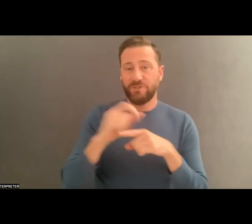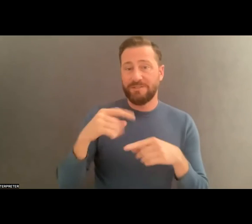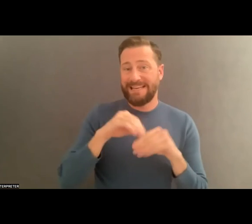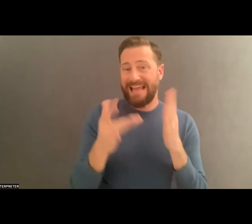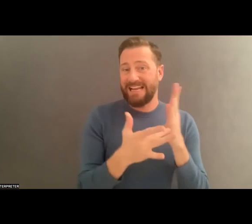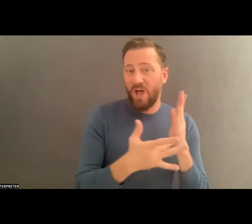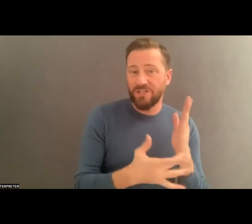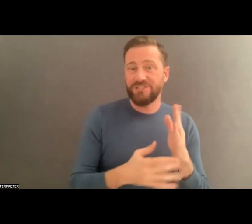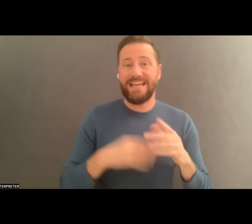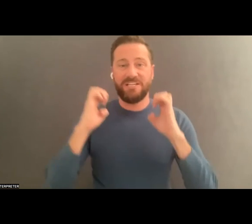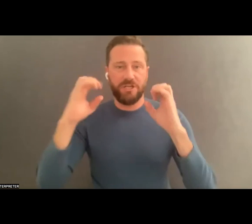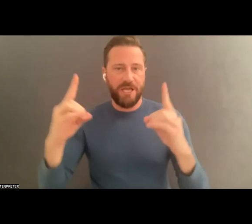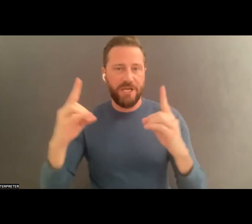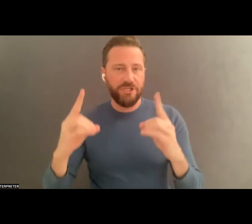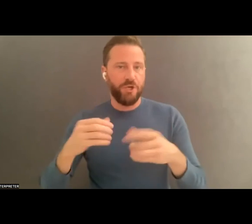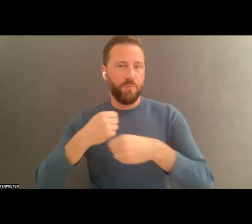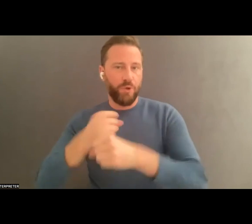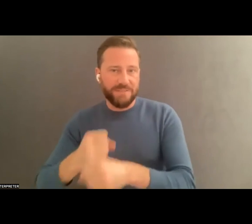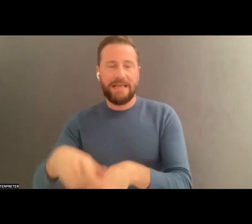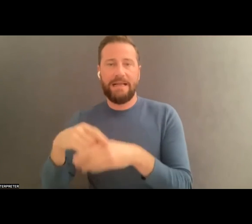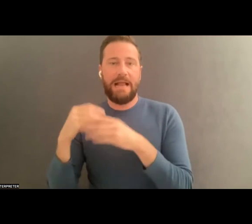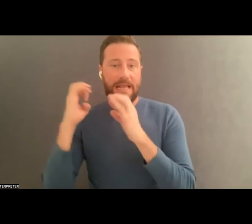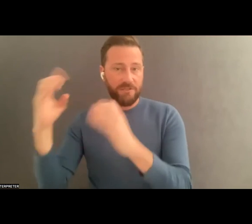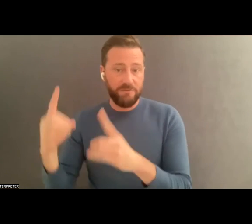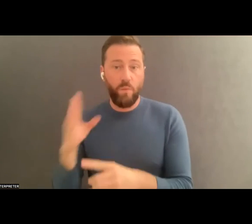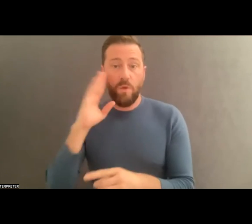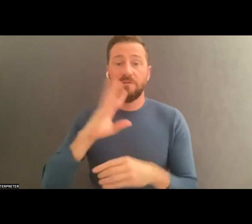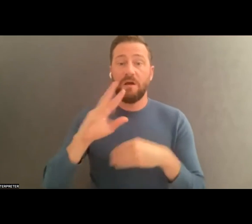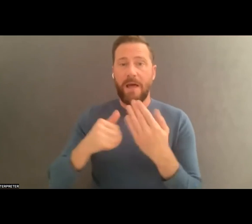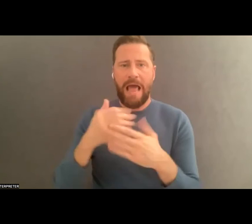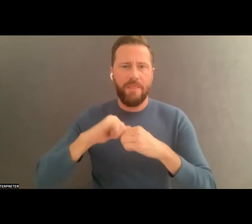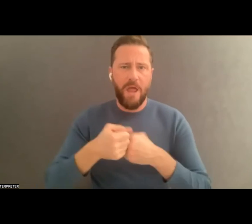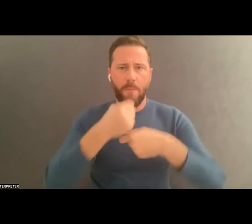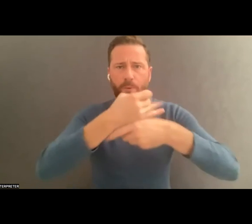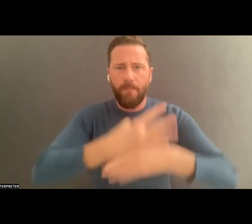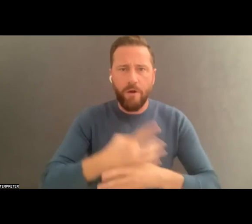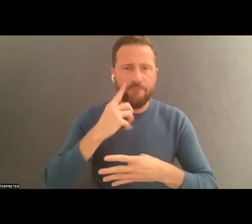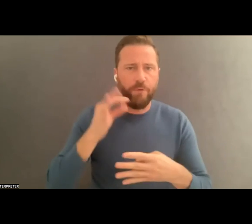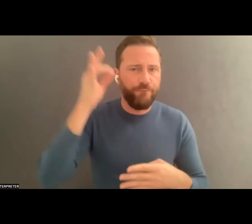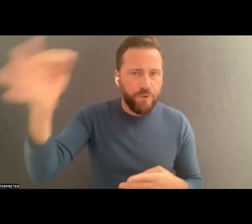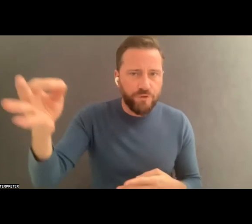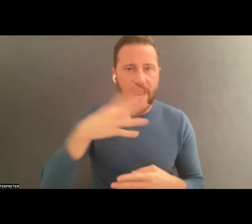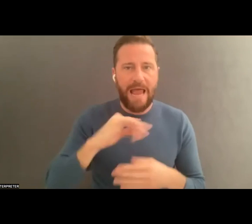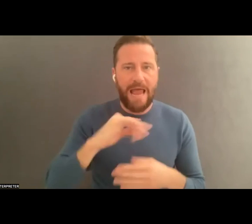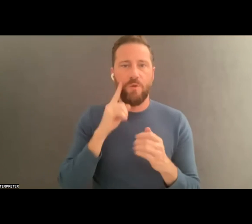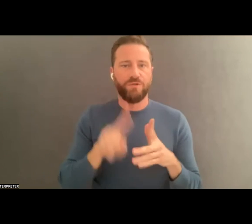ing discuss the world they are preparing for and how they will serve it. We will be joined